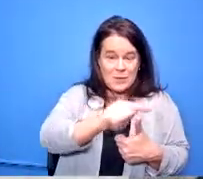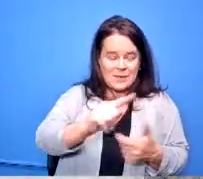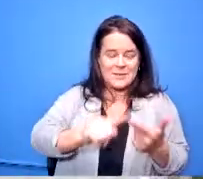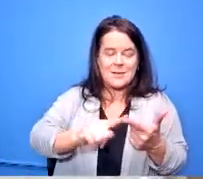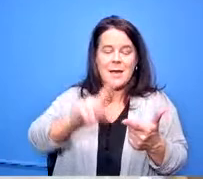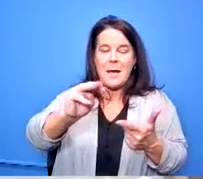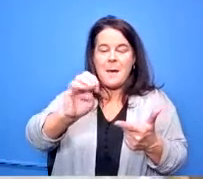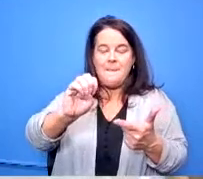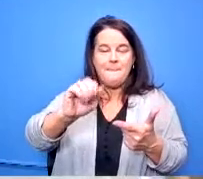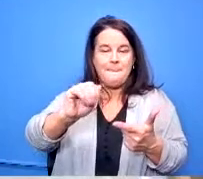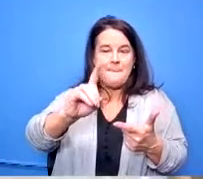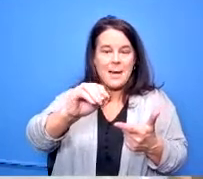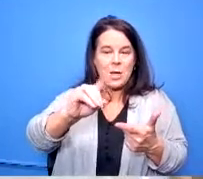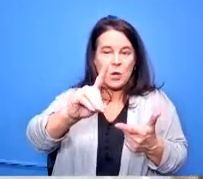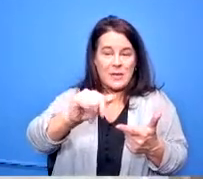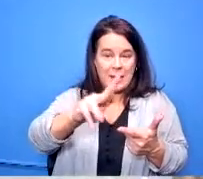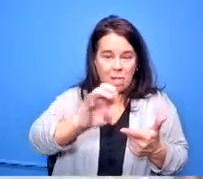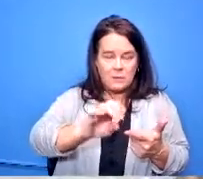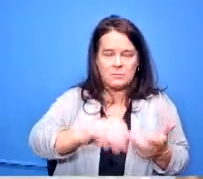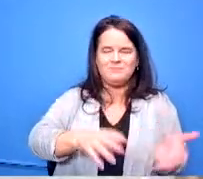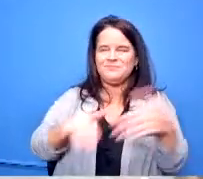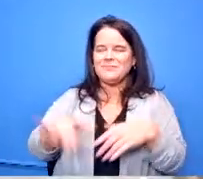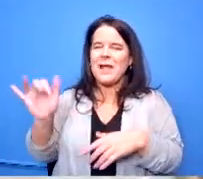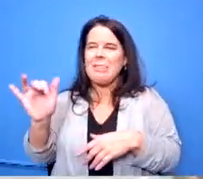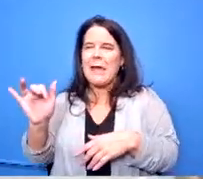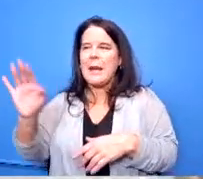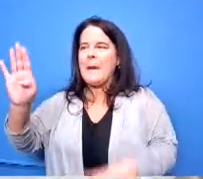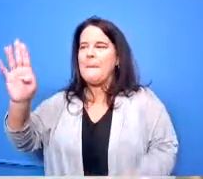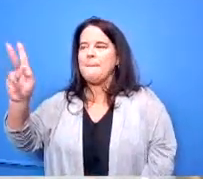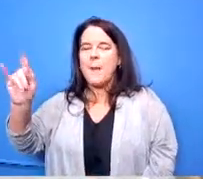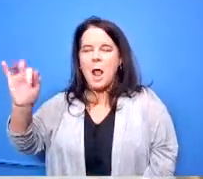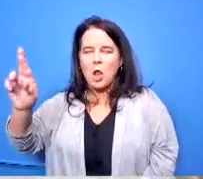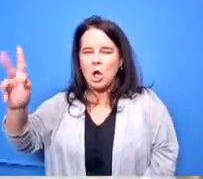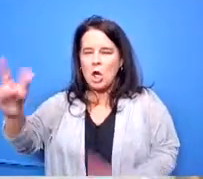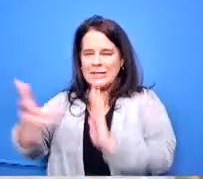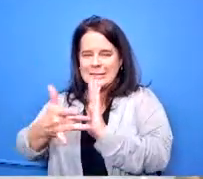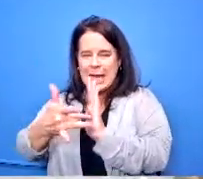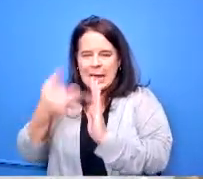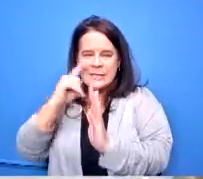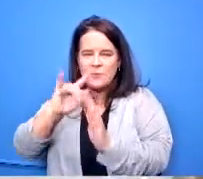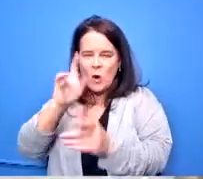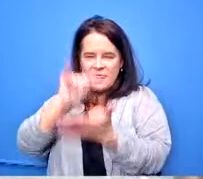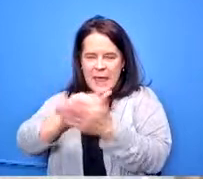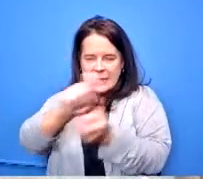one career center like butler tech serves butler county warren county serves the warren